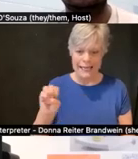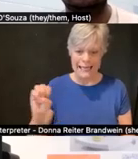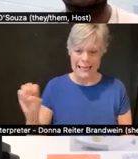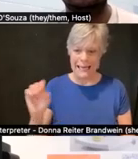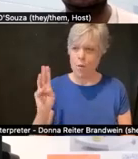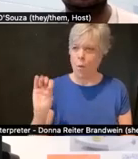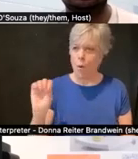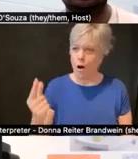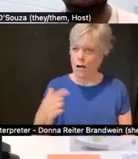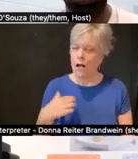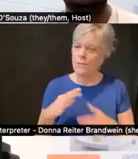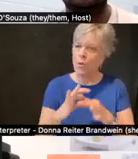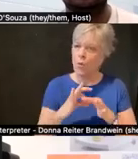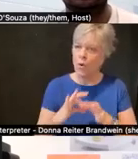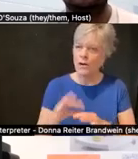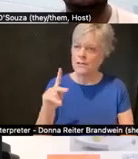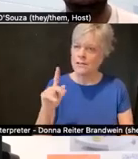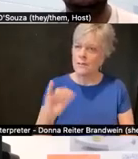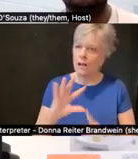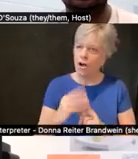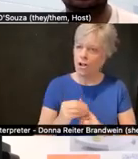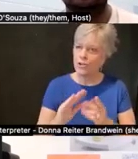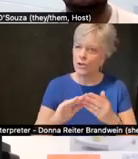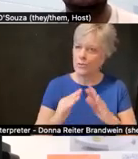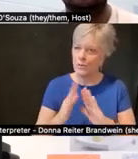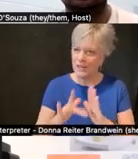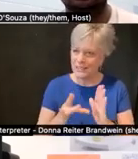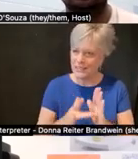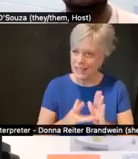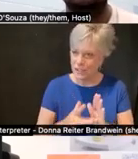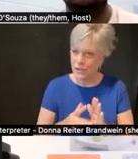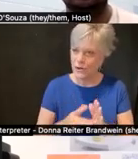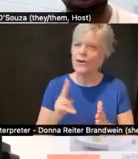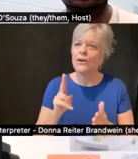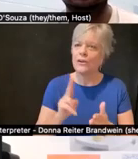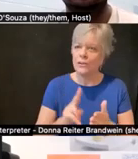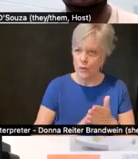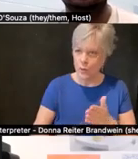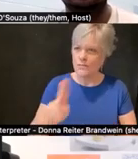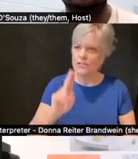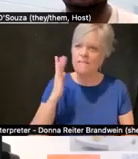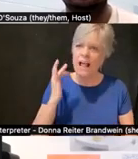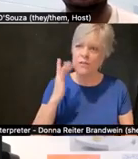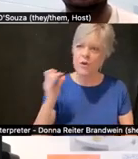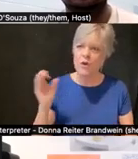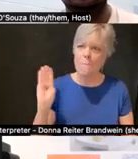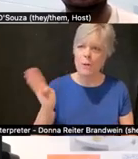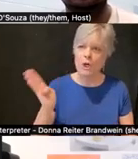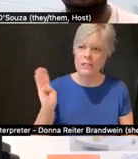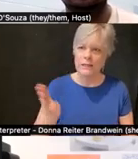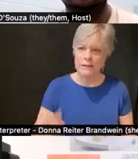of the Disability Cultural Community Center at UC Berkeley. An image description of myself,